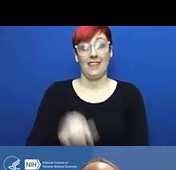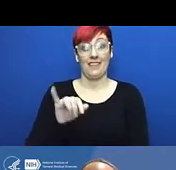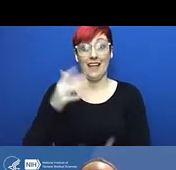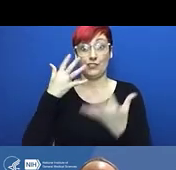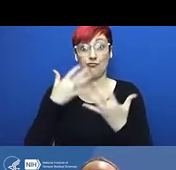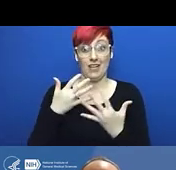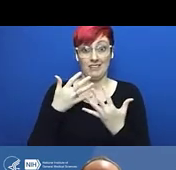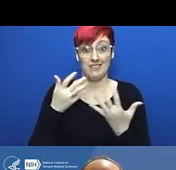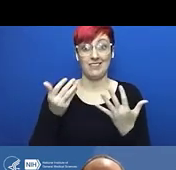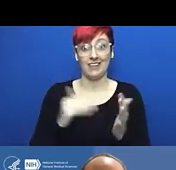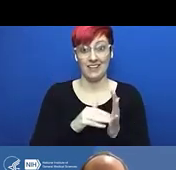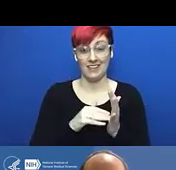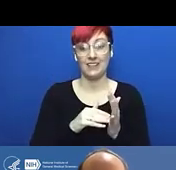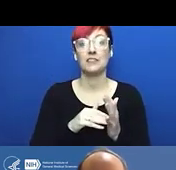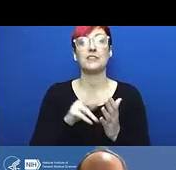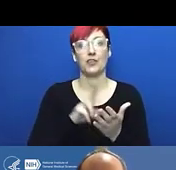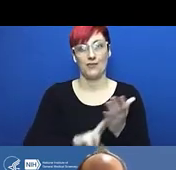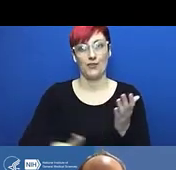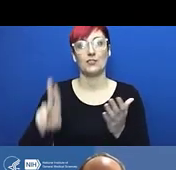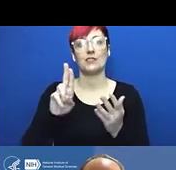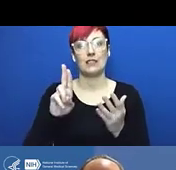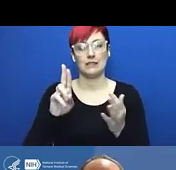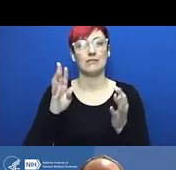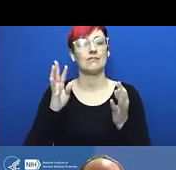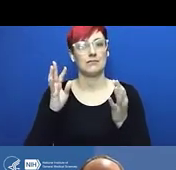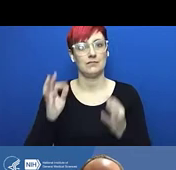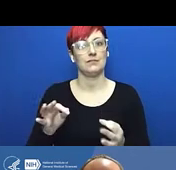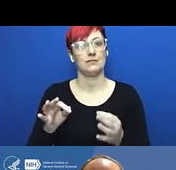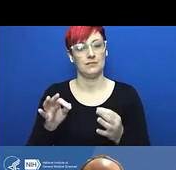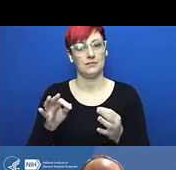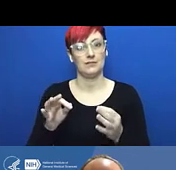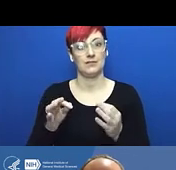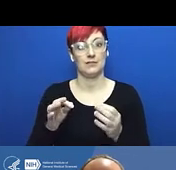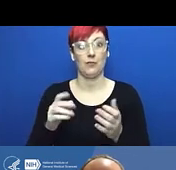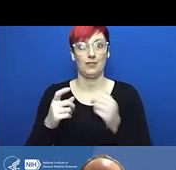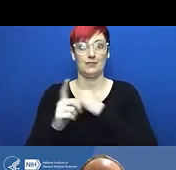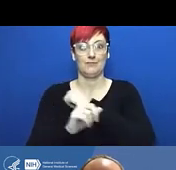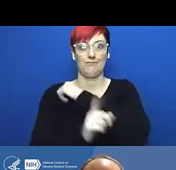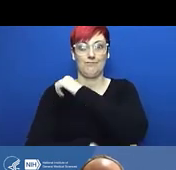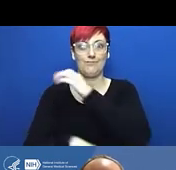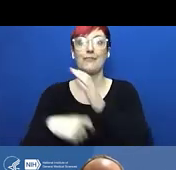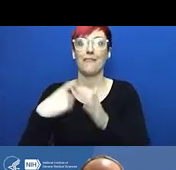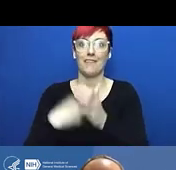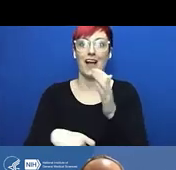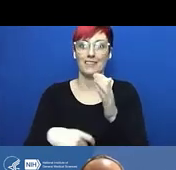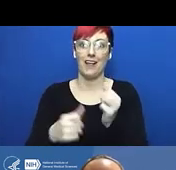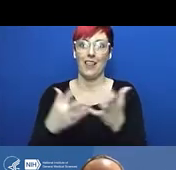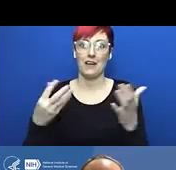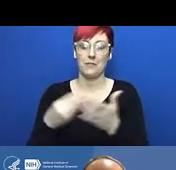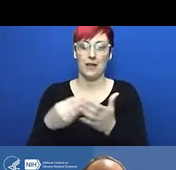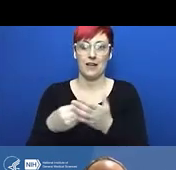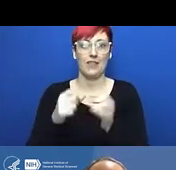and why we think this is a critical area for institutions and investigators to be focusing more attention on.